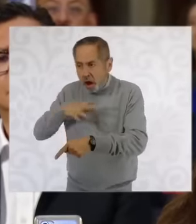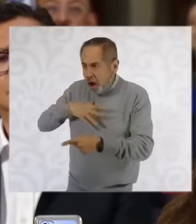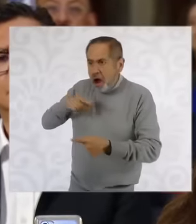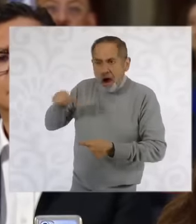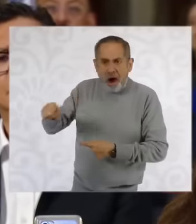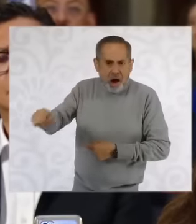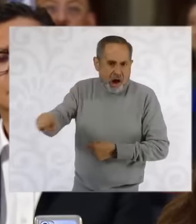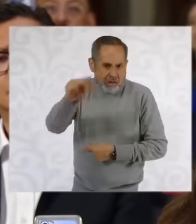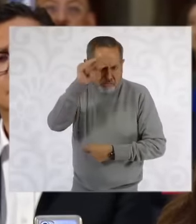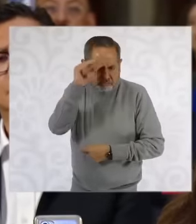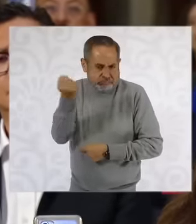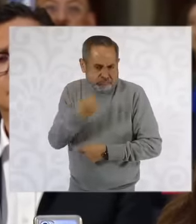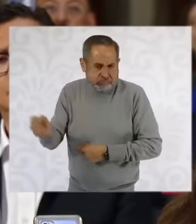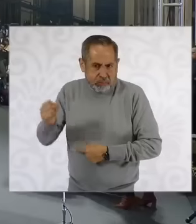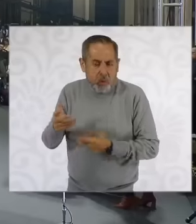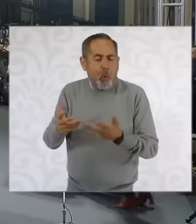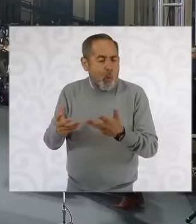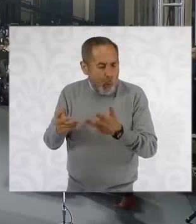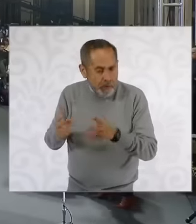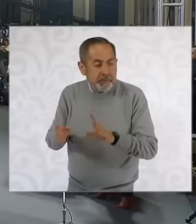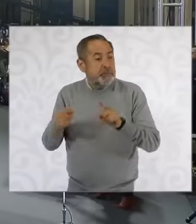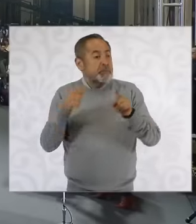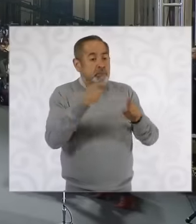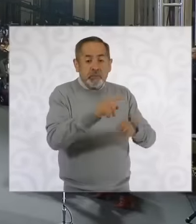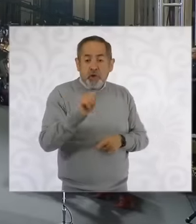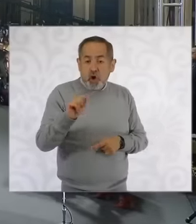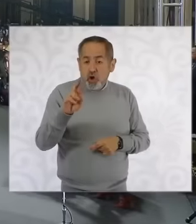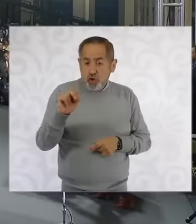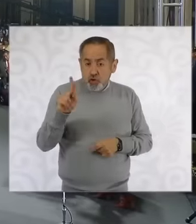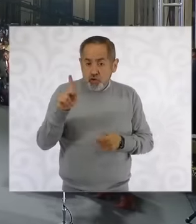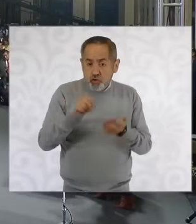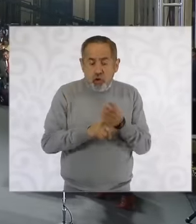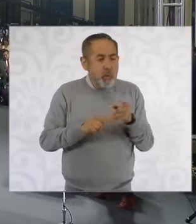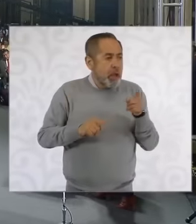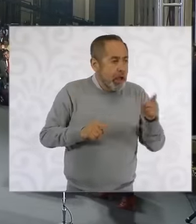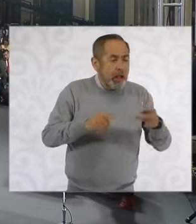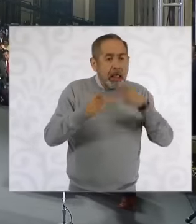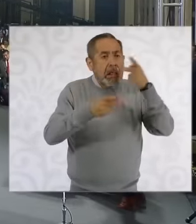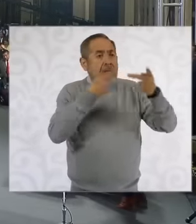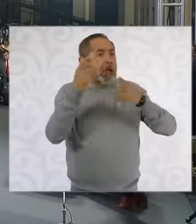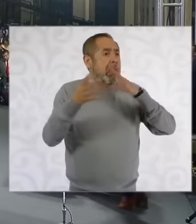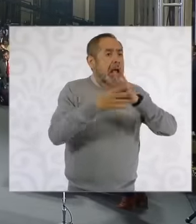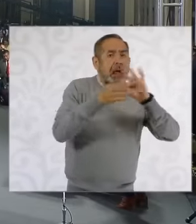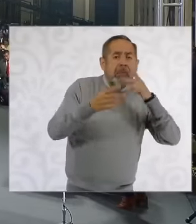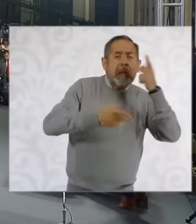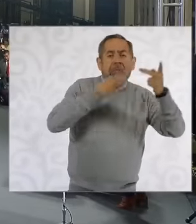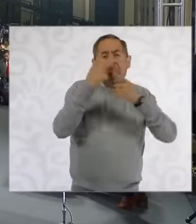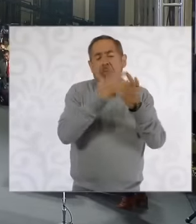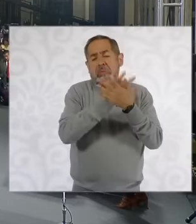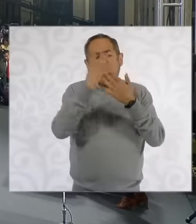the campaign in recent days Well, shooting himself in the foot by wanting to add taxes when